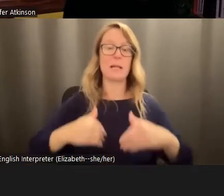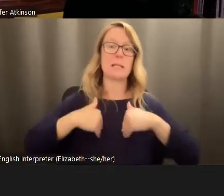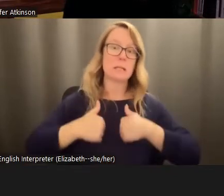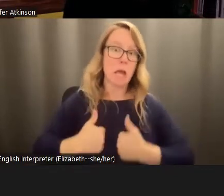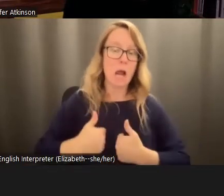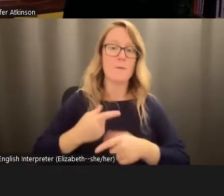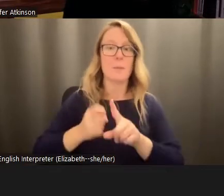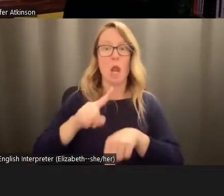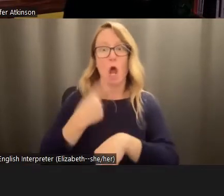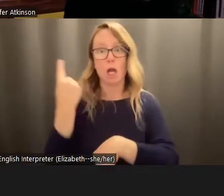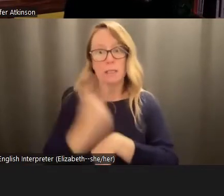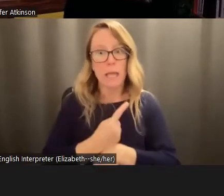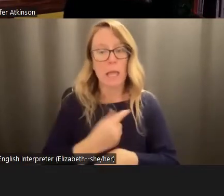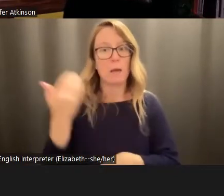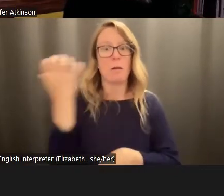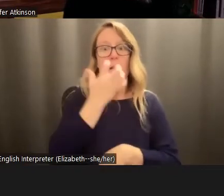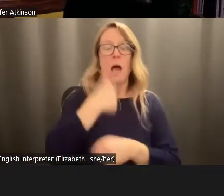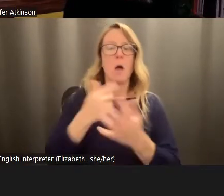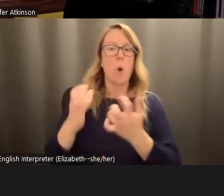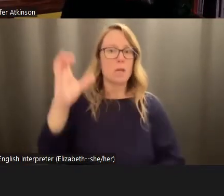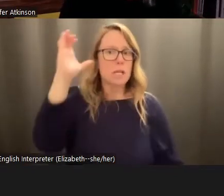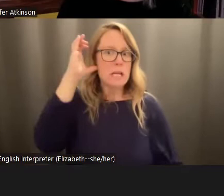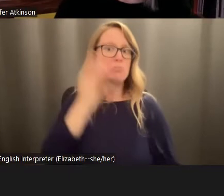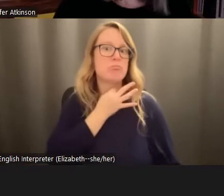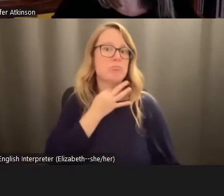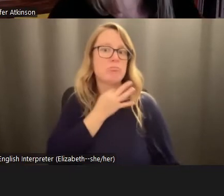out here. I wanted to hear what was this about? So my question